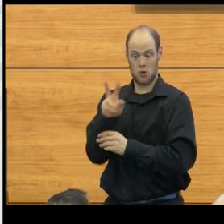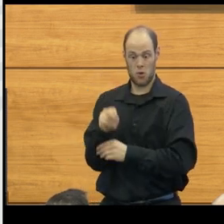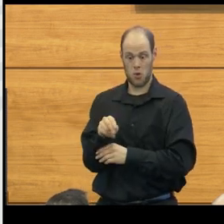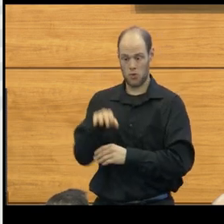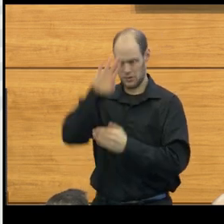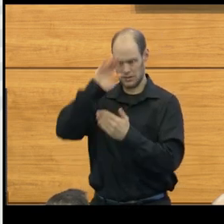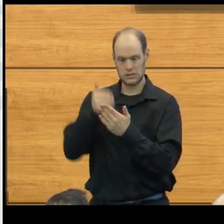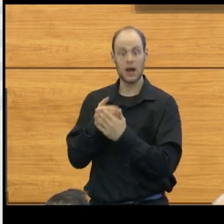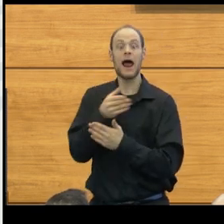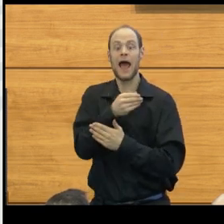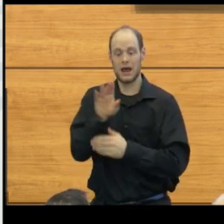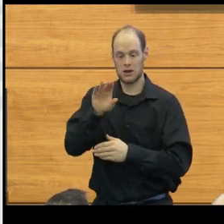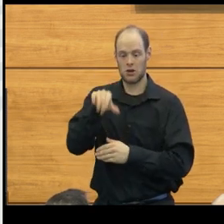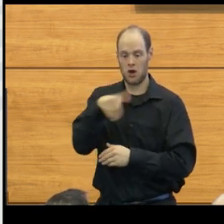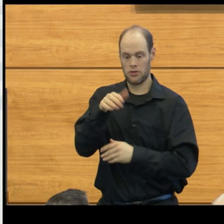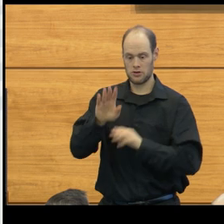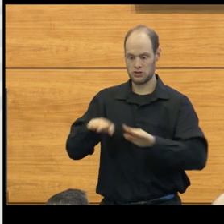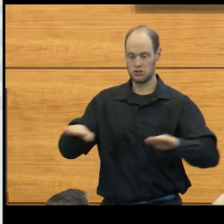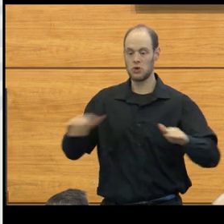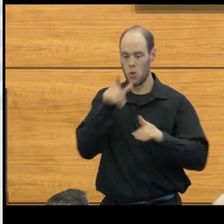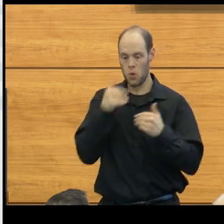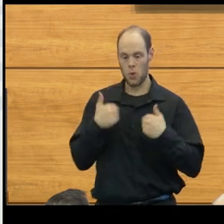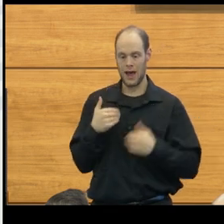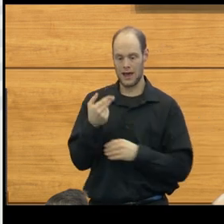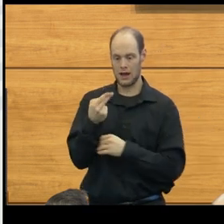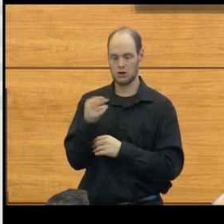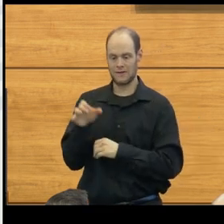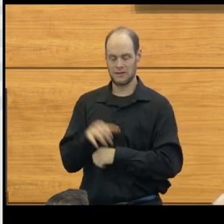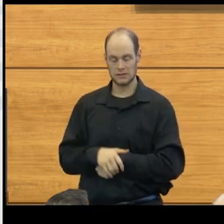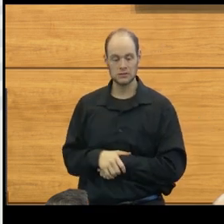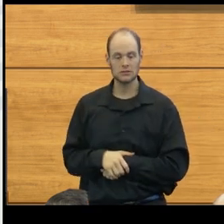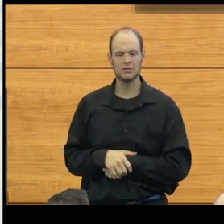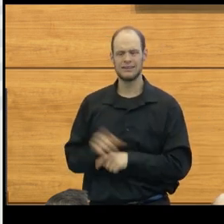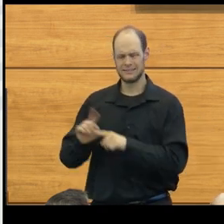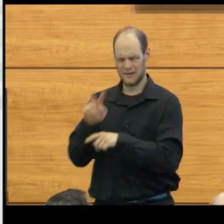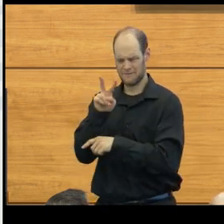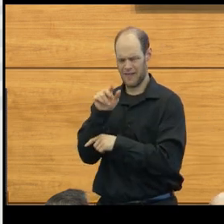and other children with hydrocephalus? He thought about the valve systems and recognized